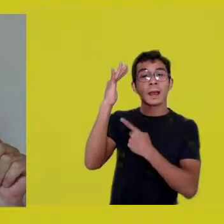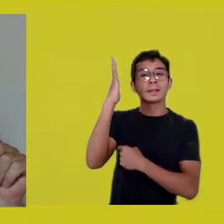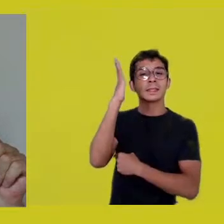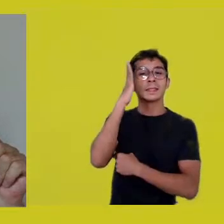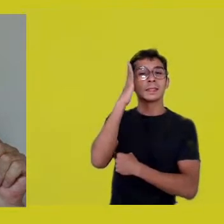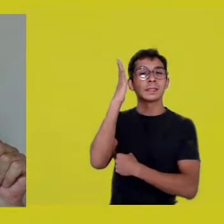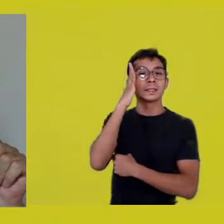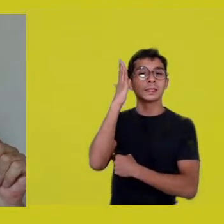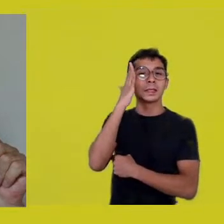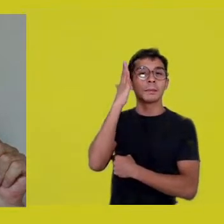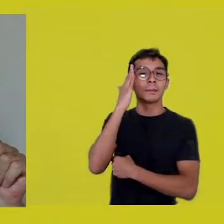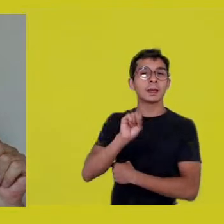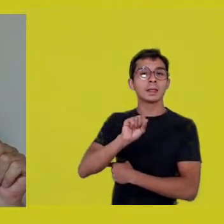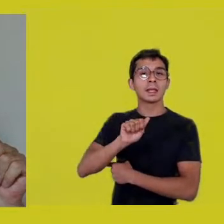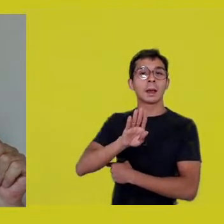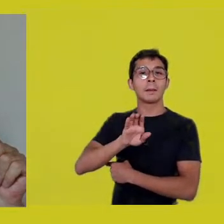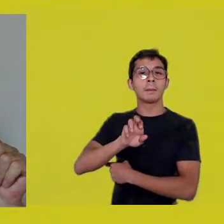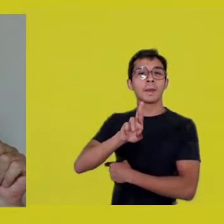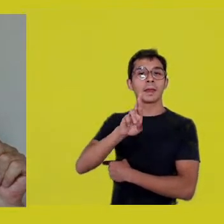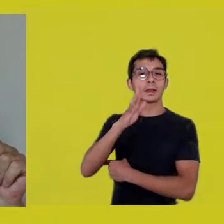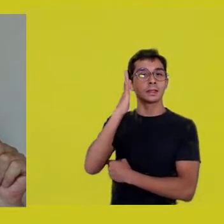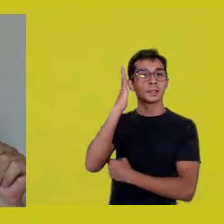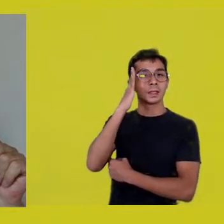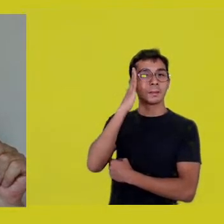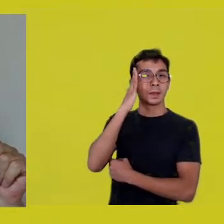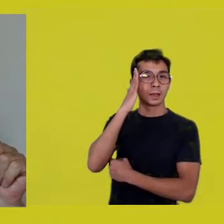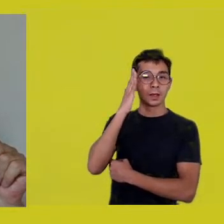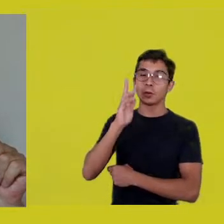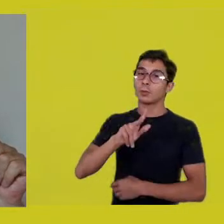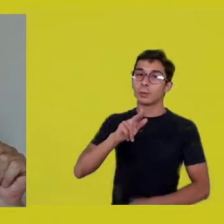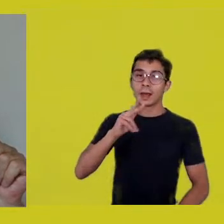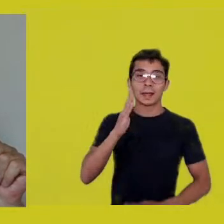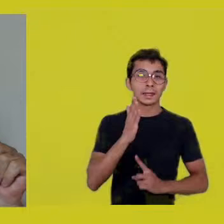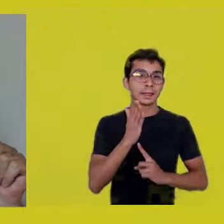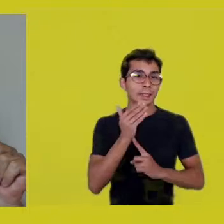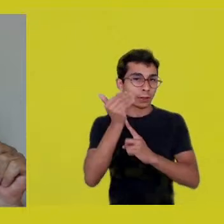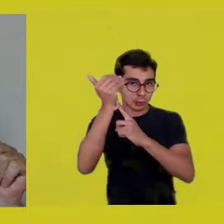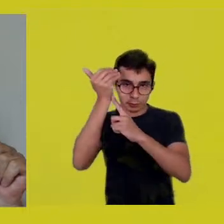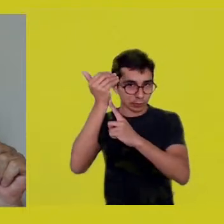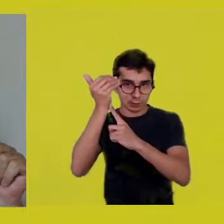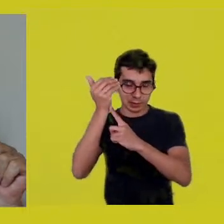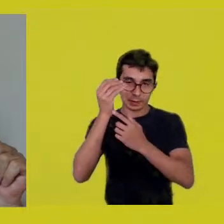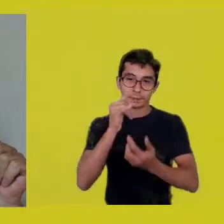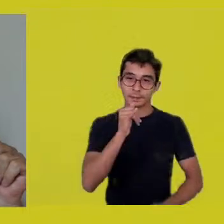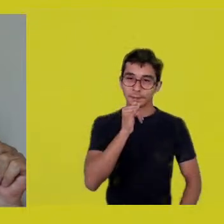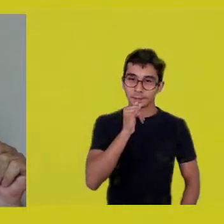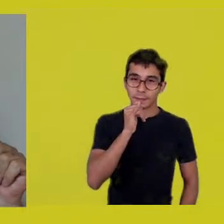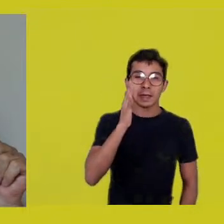Knowledge reaches landscapes that